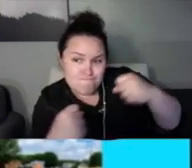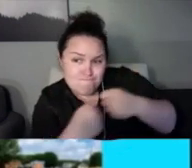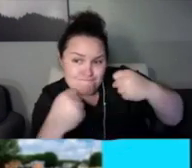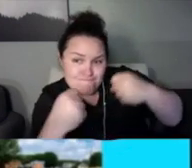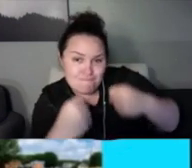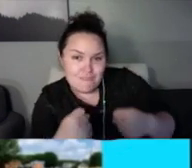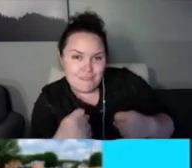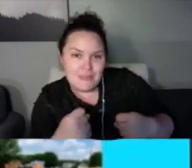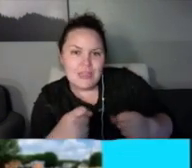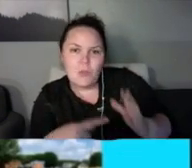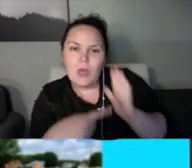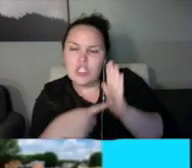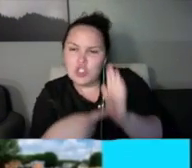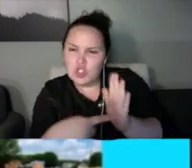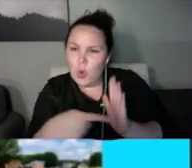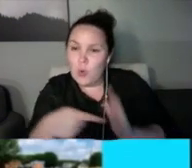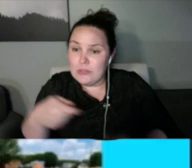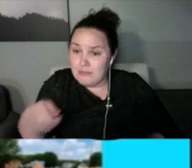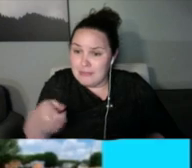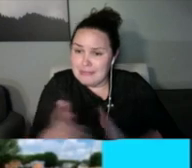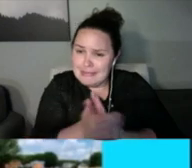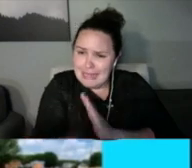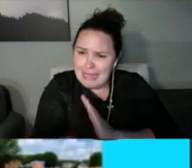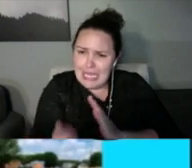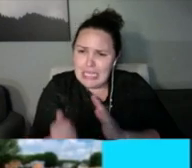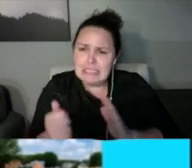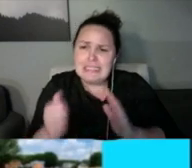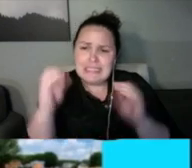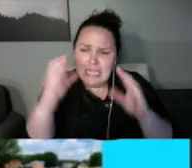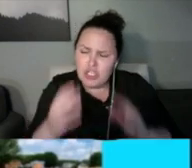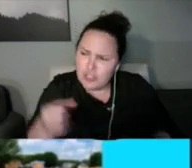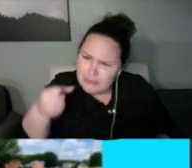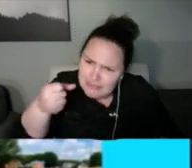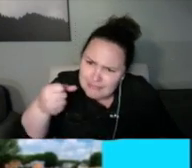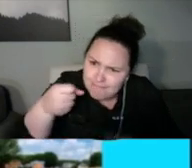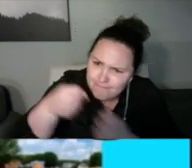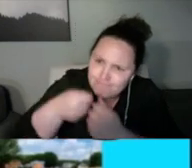Well, long story short, for my graduation that year grandpa said, Tyler, I think you